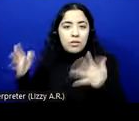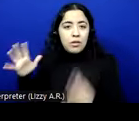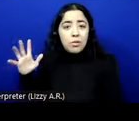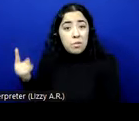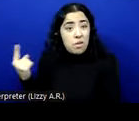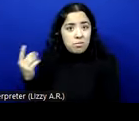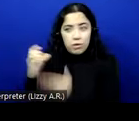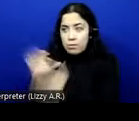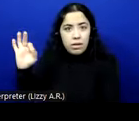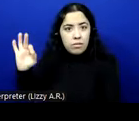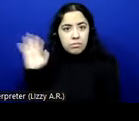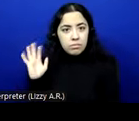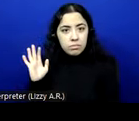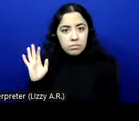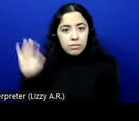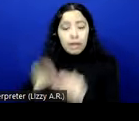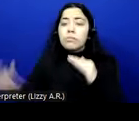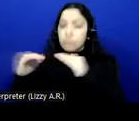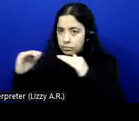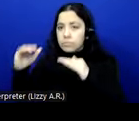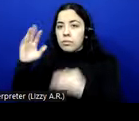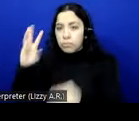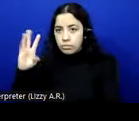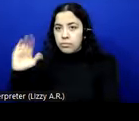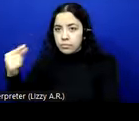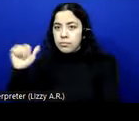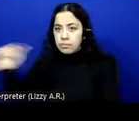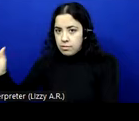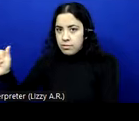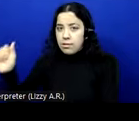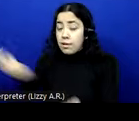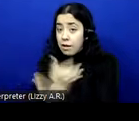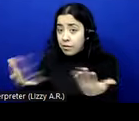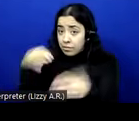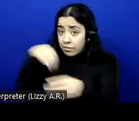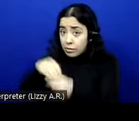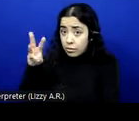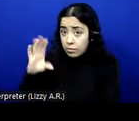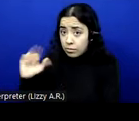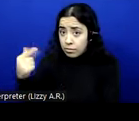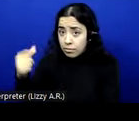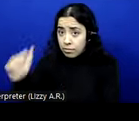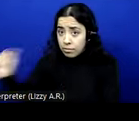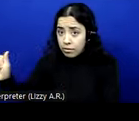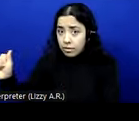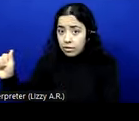is equivalent to WCAG AA as is. So everything that is in WCAG AA, all the access criteria of